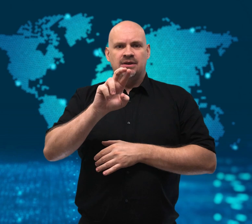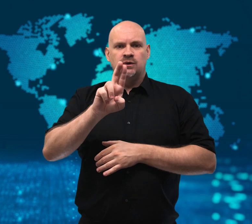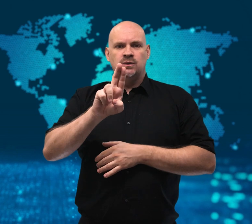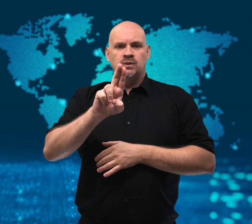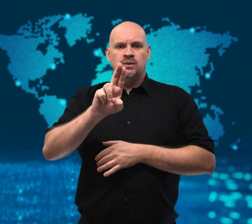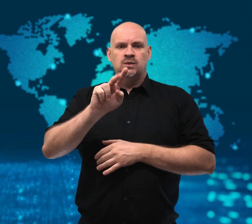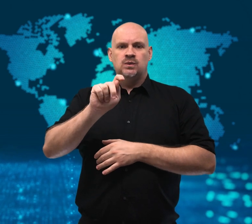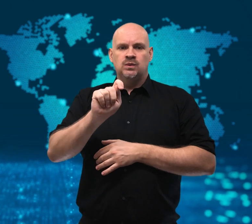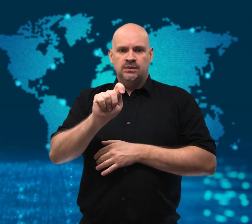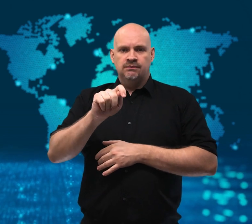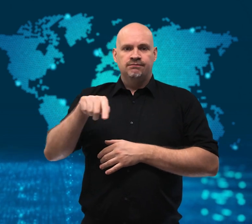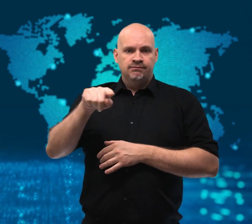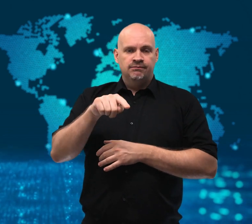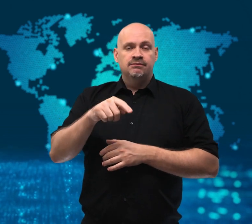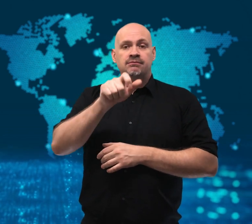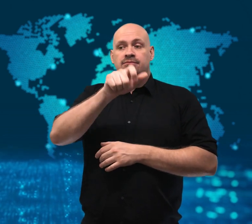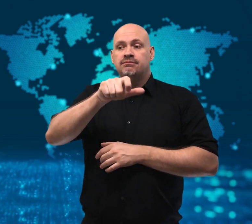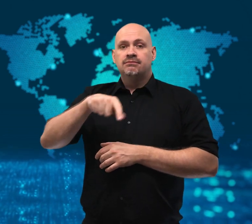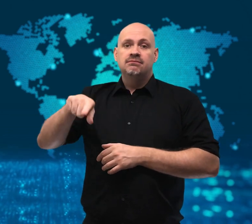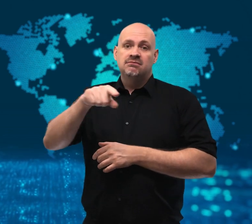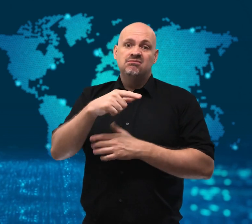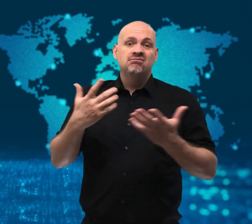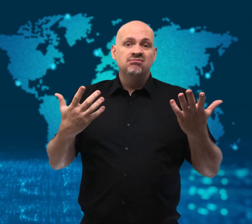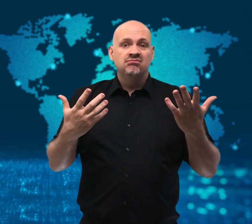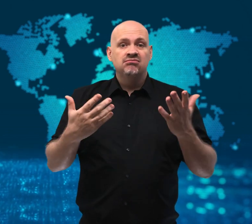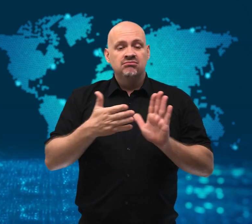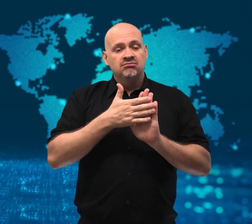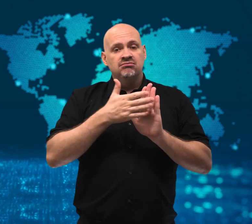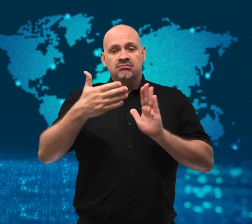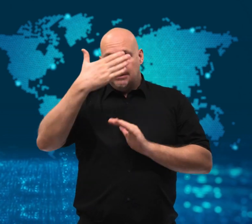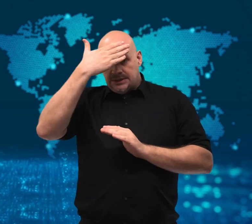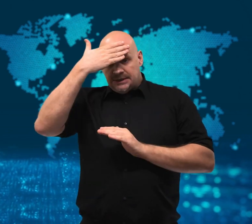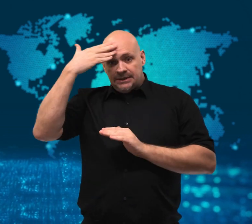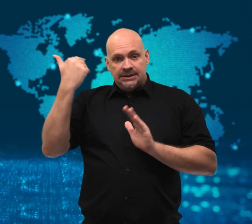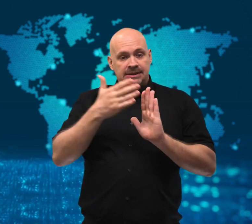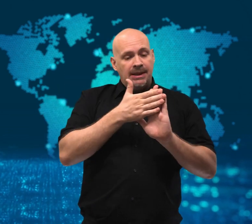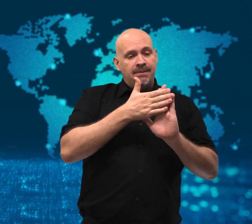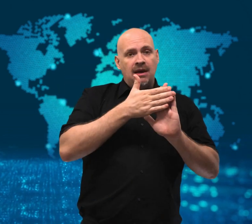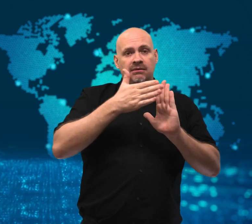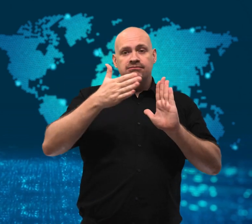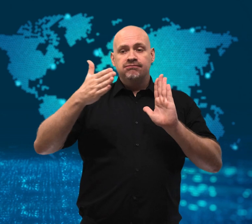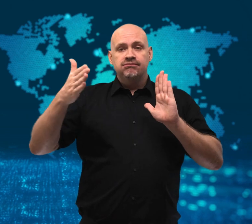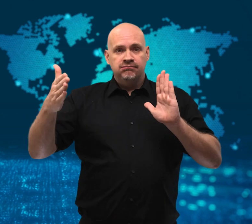In Lebanon’s capital city of Beirut,